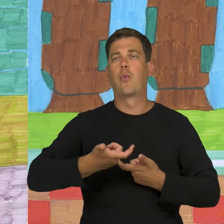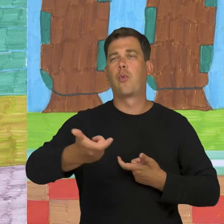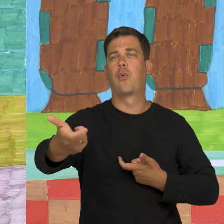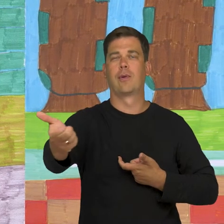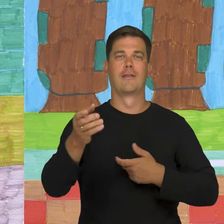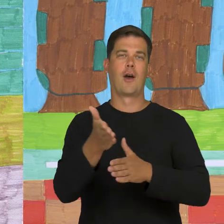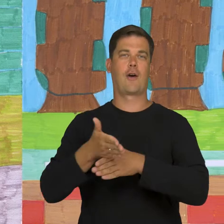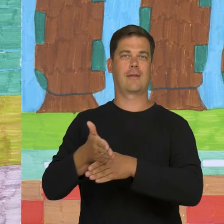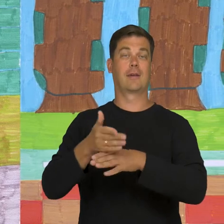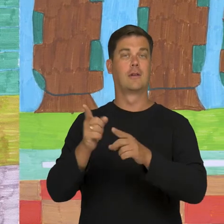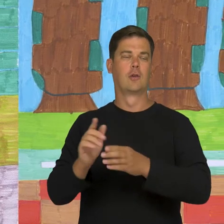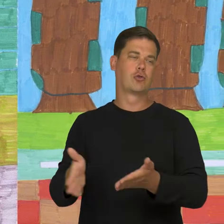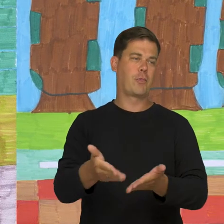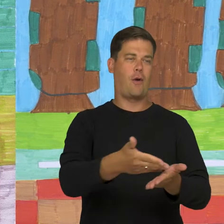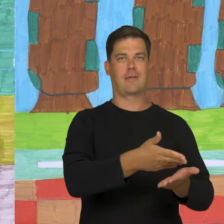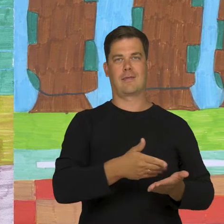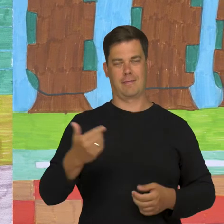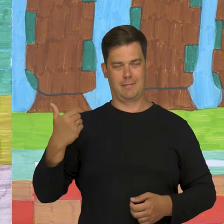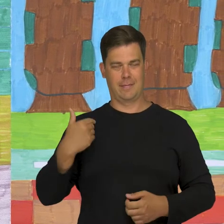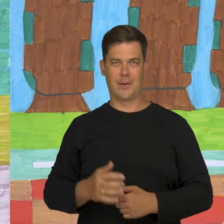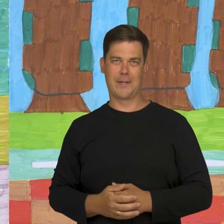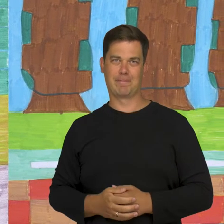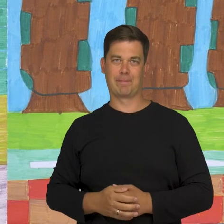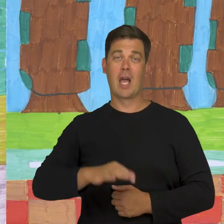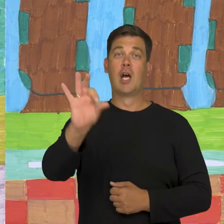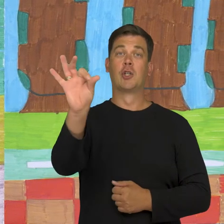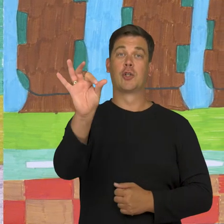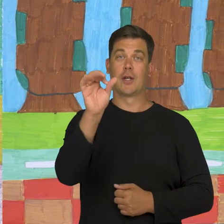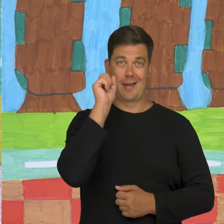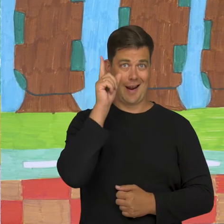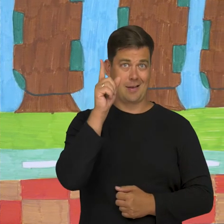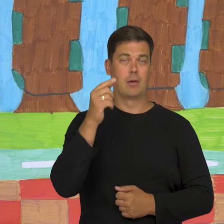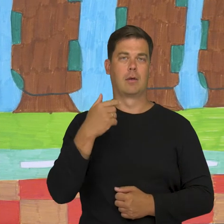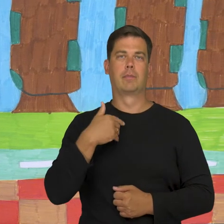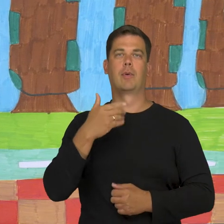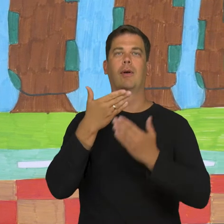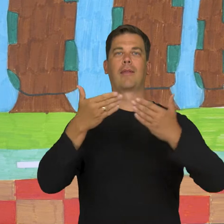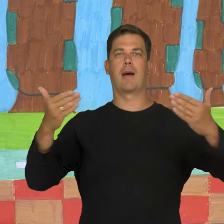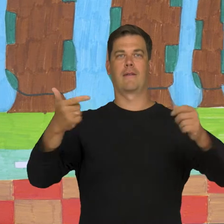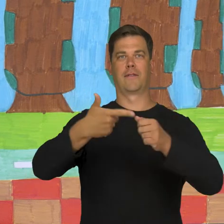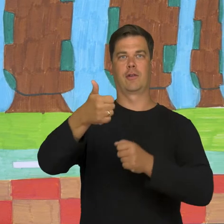I was sweeping the floors at home. On Wednesday I talked with "Teatr 21"